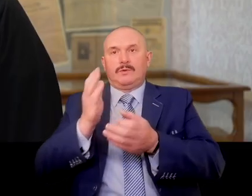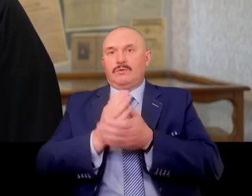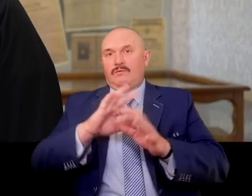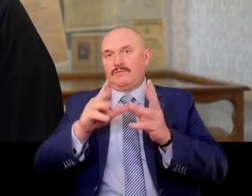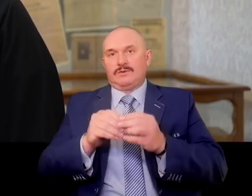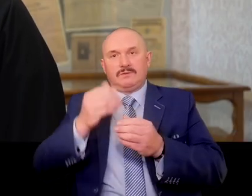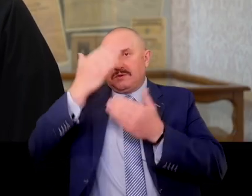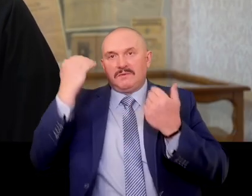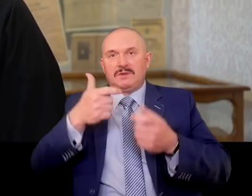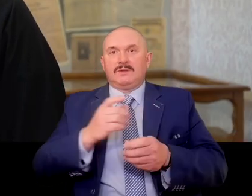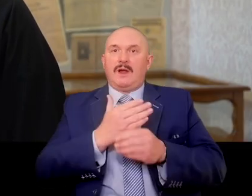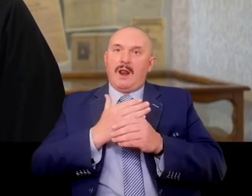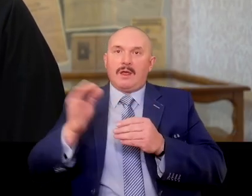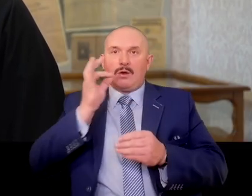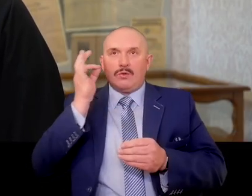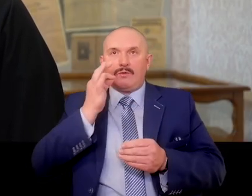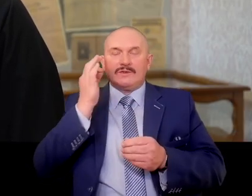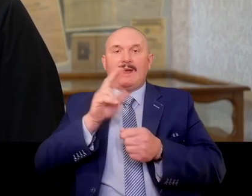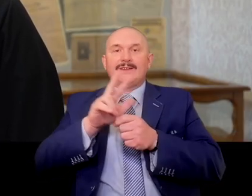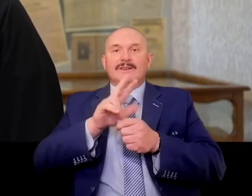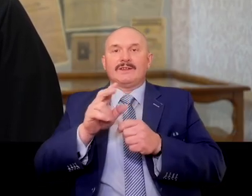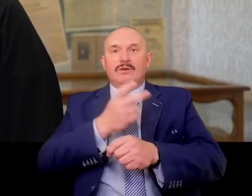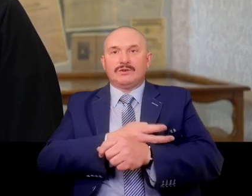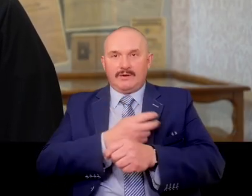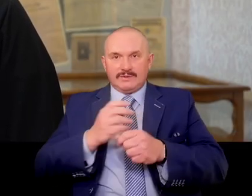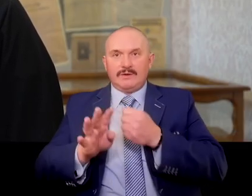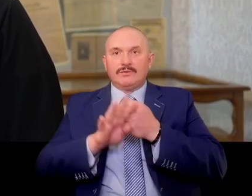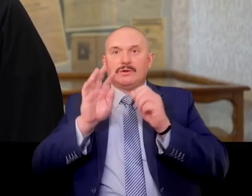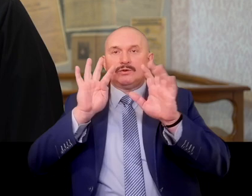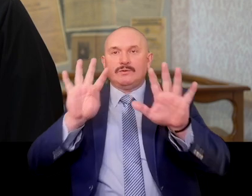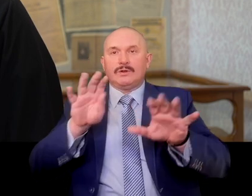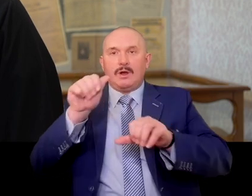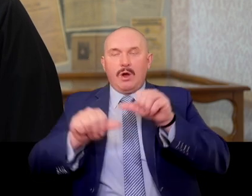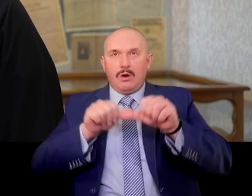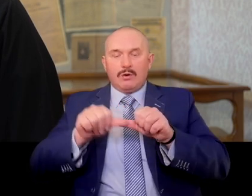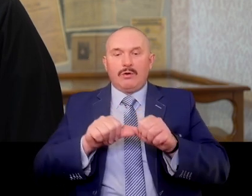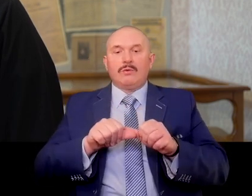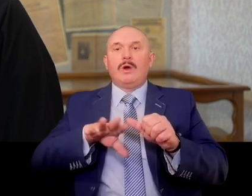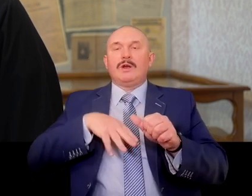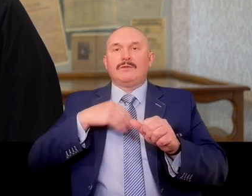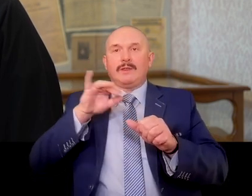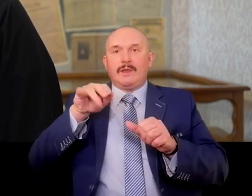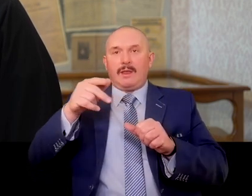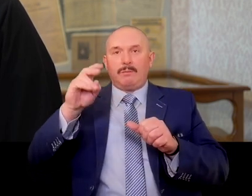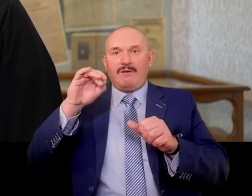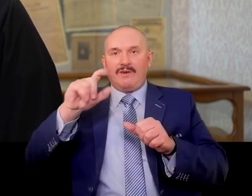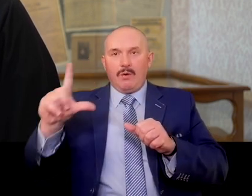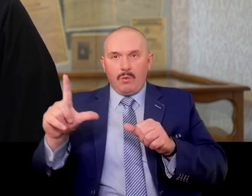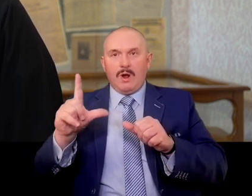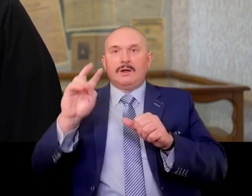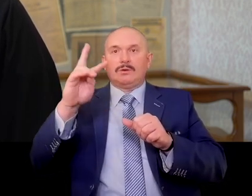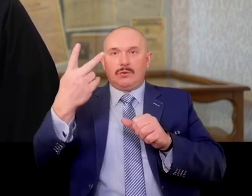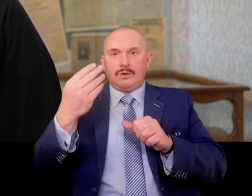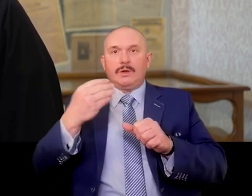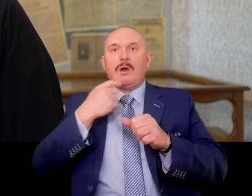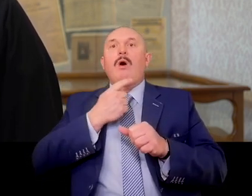On 13 June 1999 Saint John Paul II proclaimed Sister Alicja blessed,